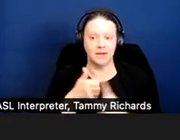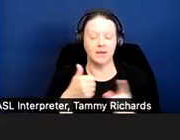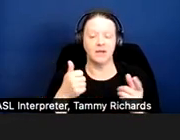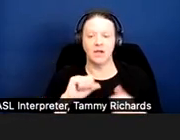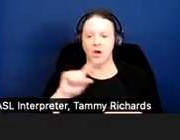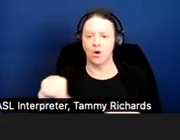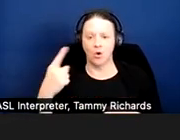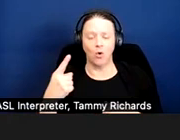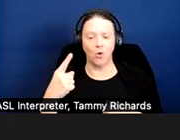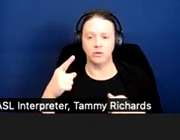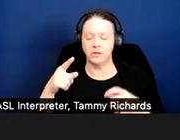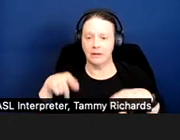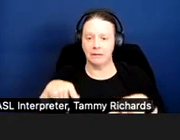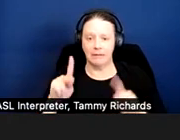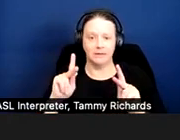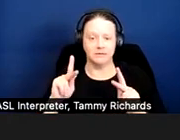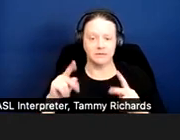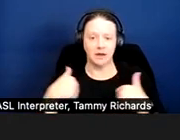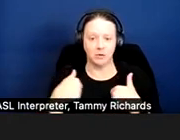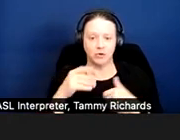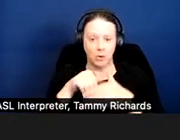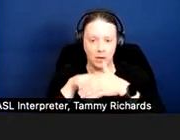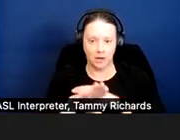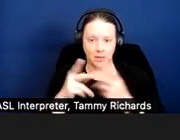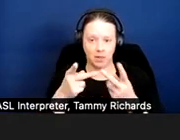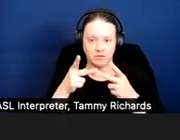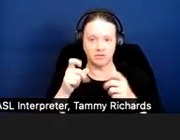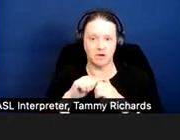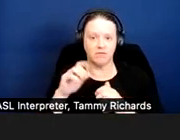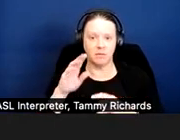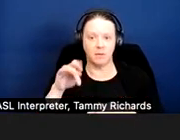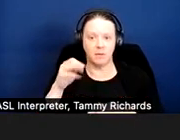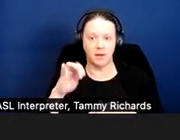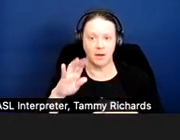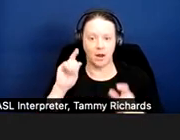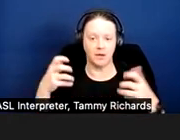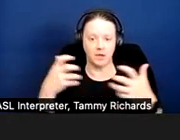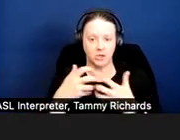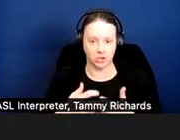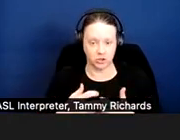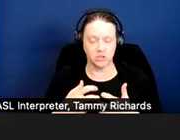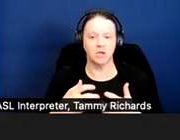public accommodations, like stores and restaurants with service animals.